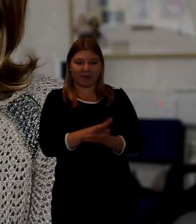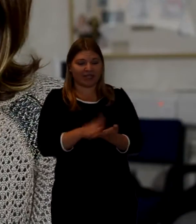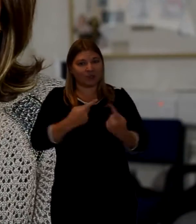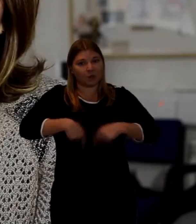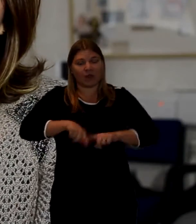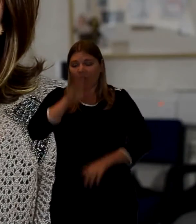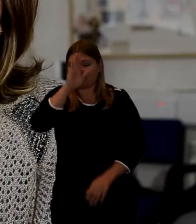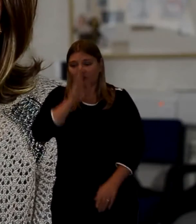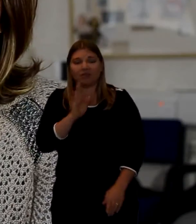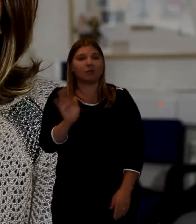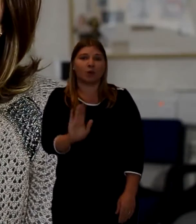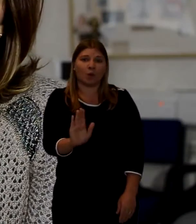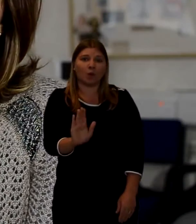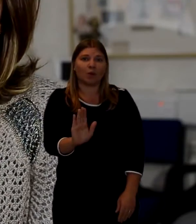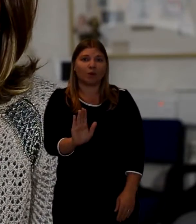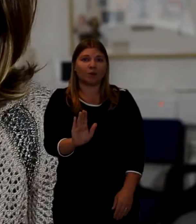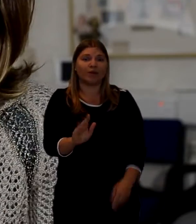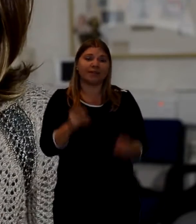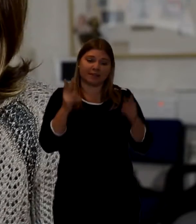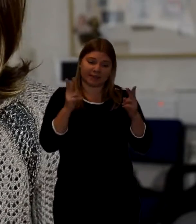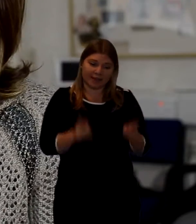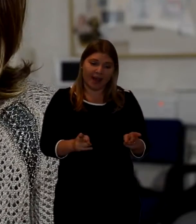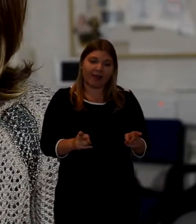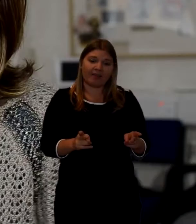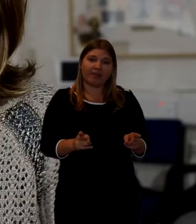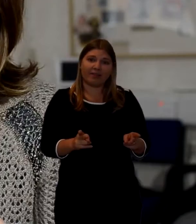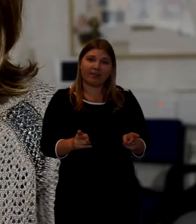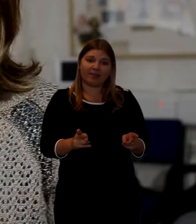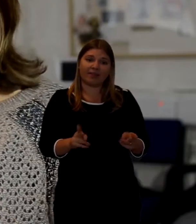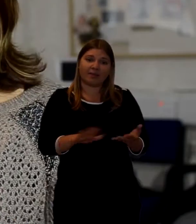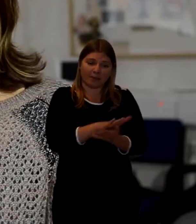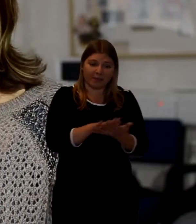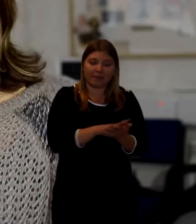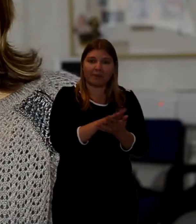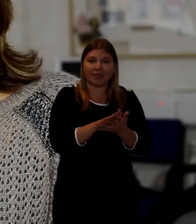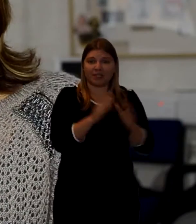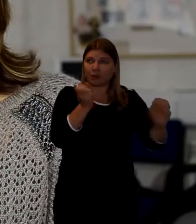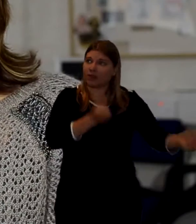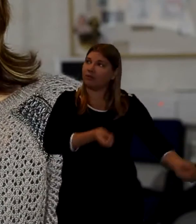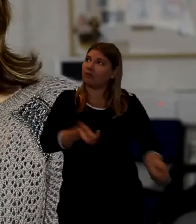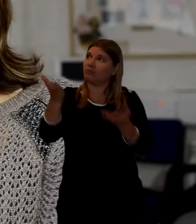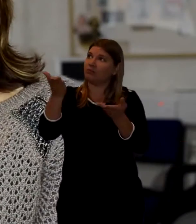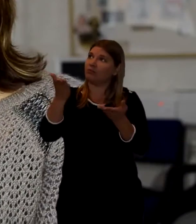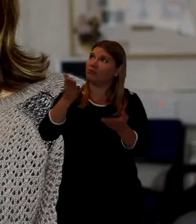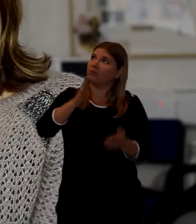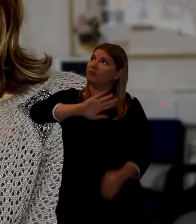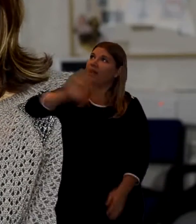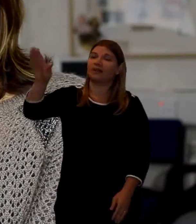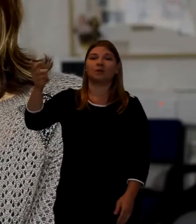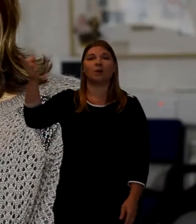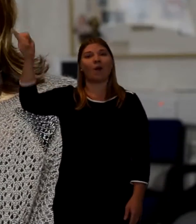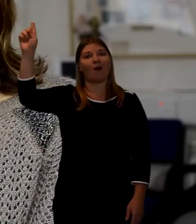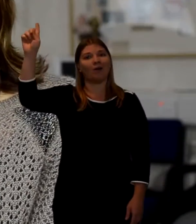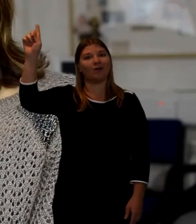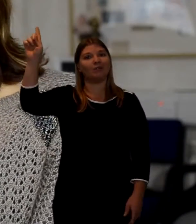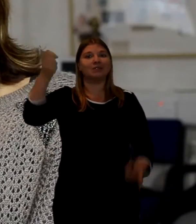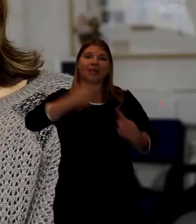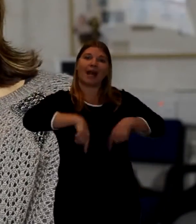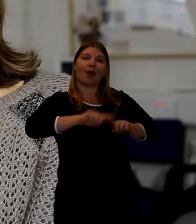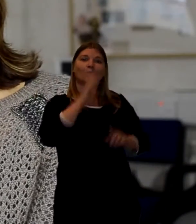We are told that death has been given to us to return us back to god. Which is what our soul yearns for, to be reunited.